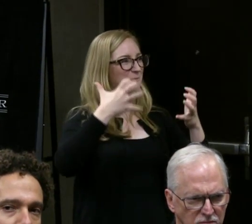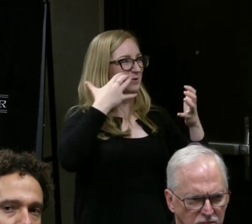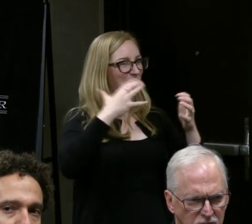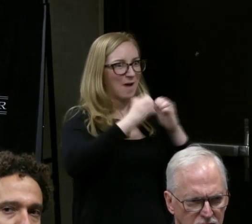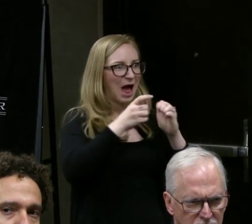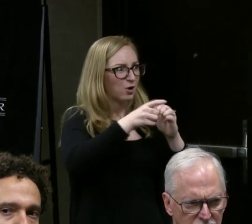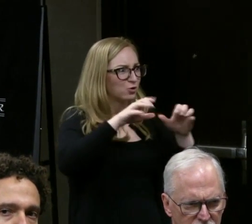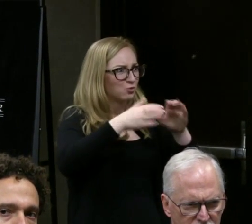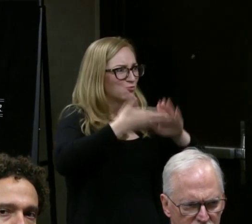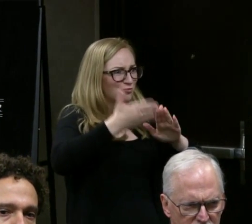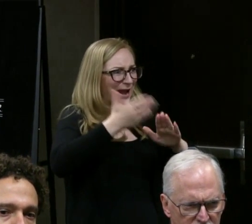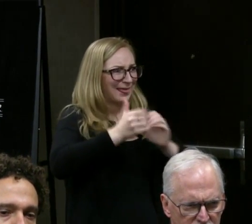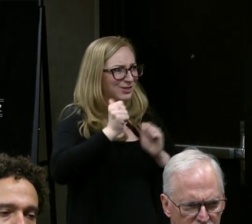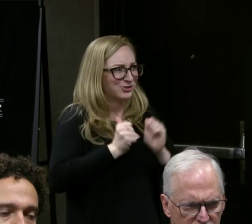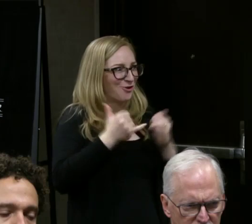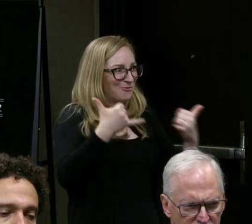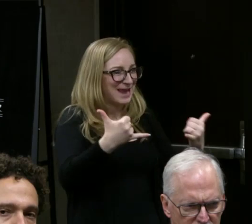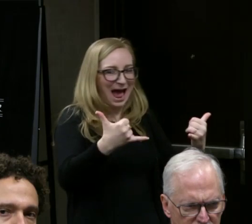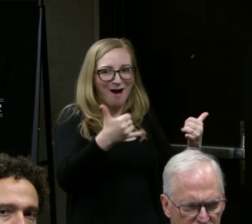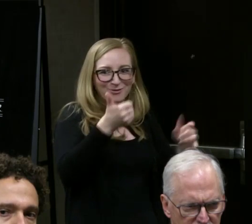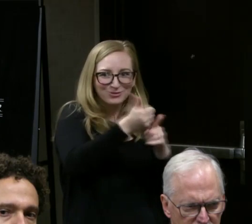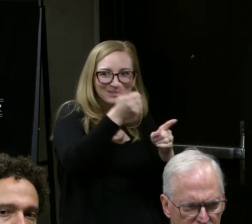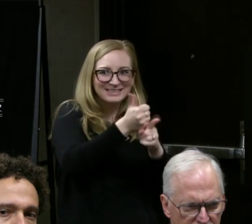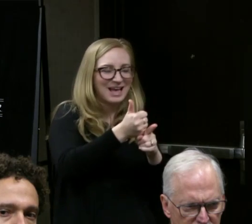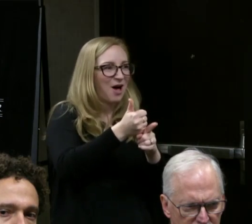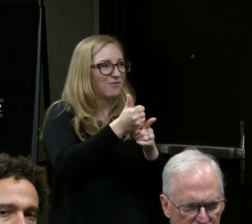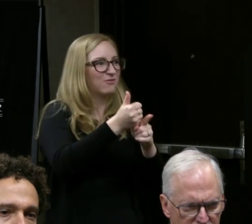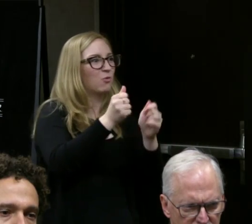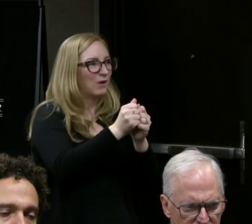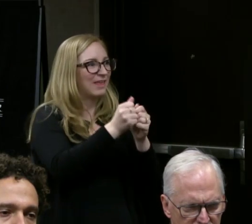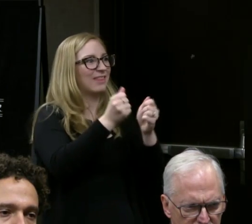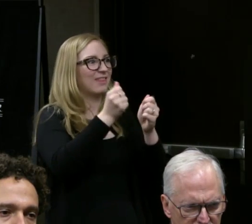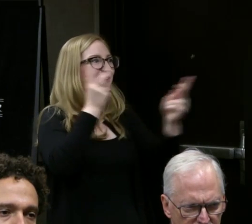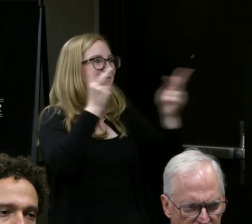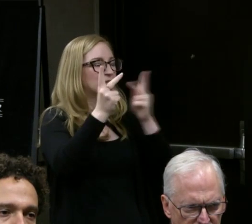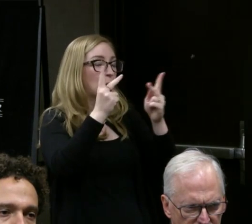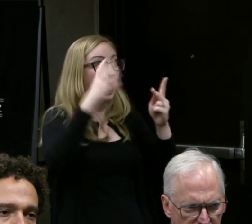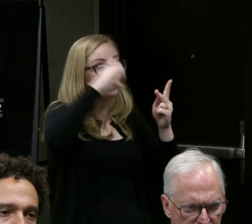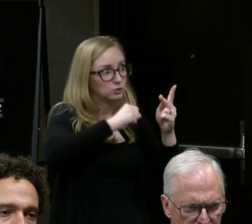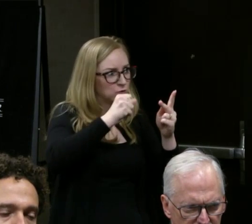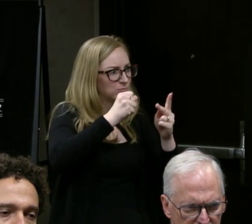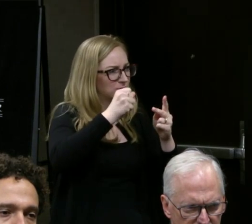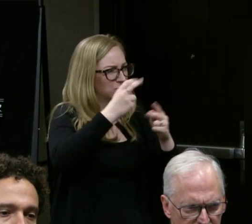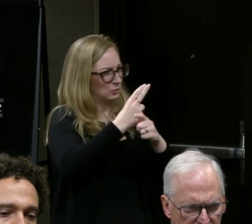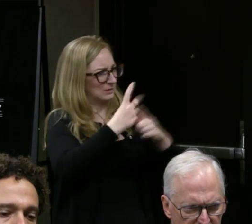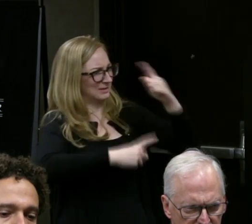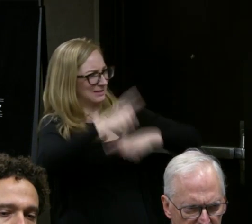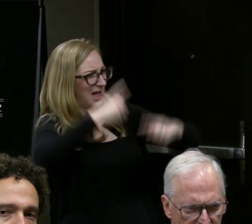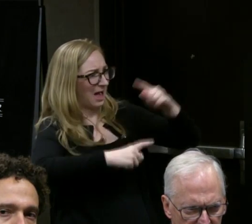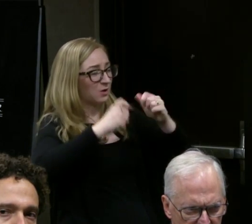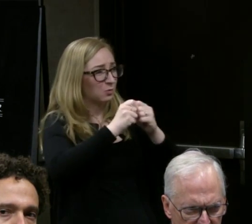How are you running the show visually? And I'm assuming visually which is through a series of cue lights?